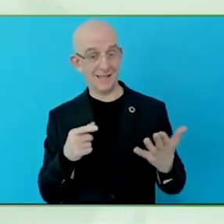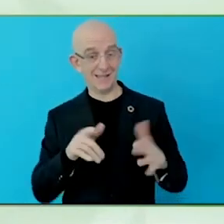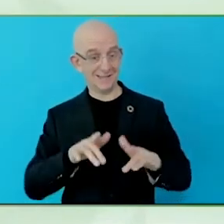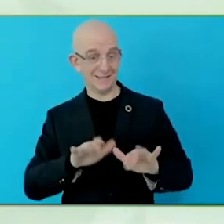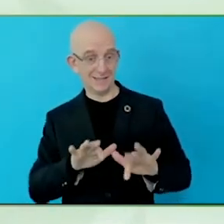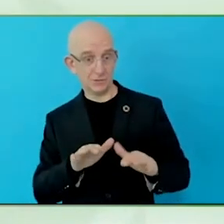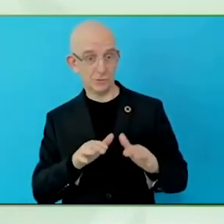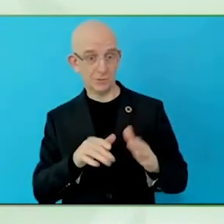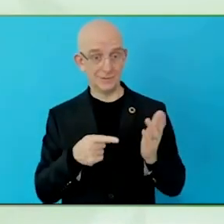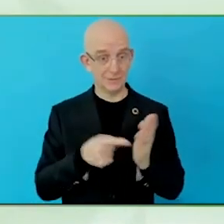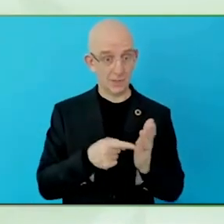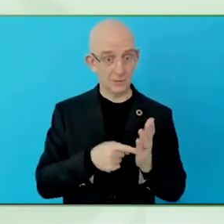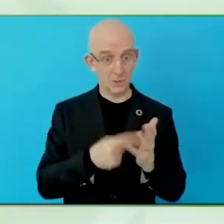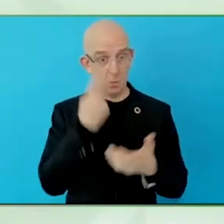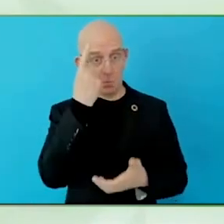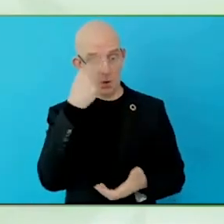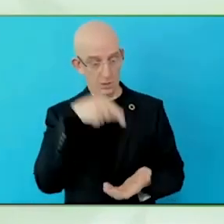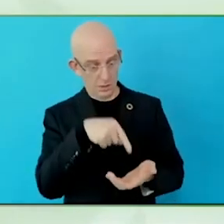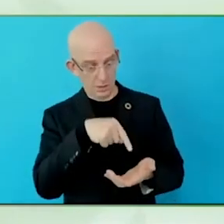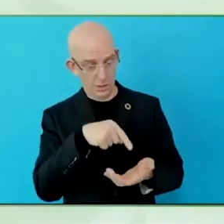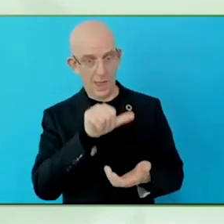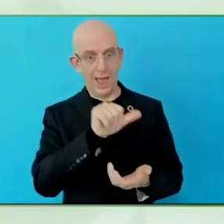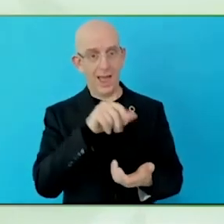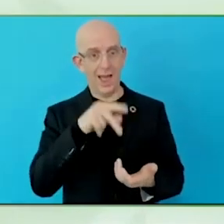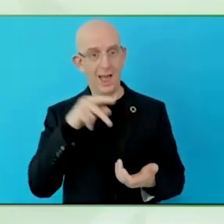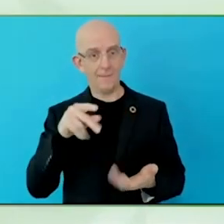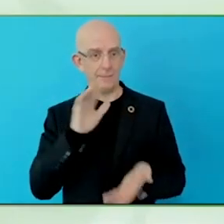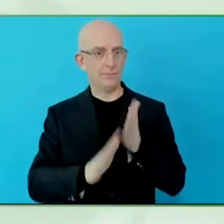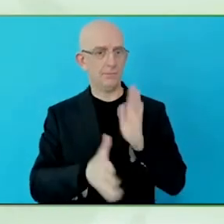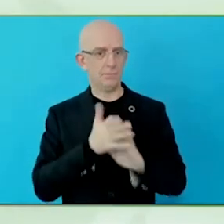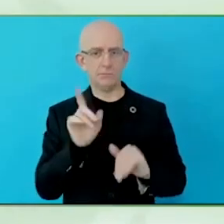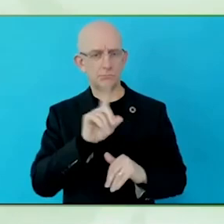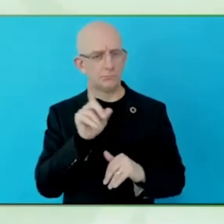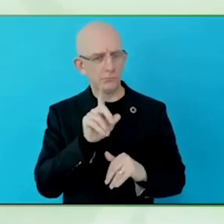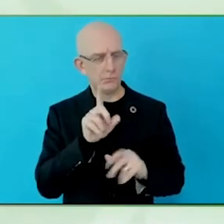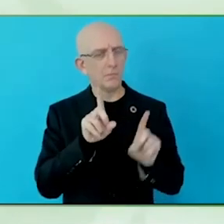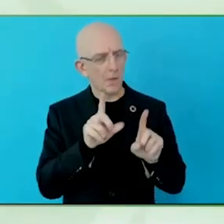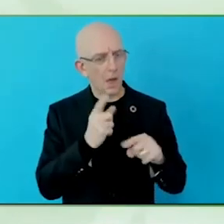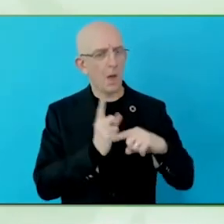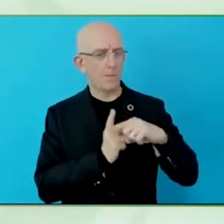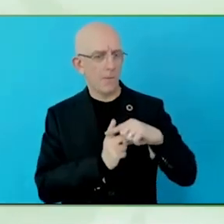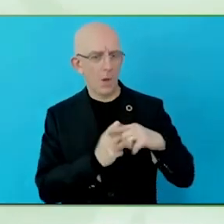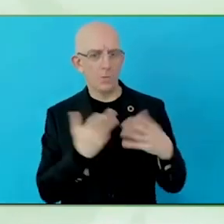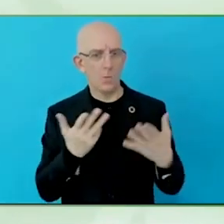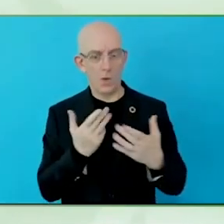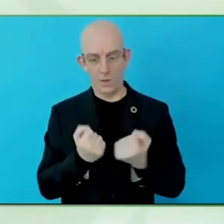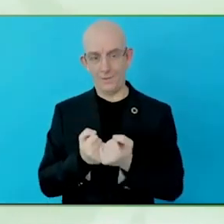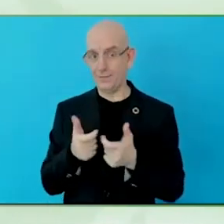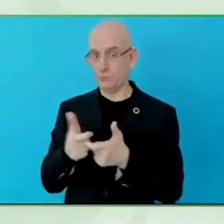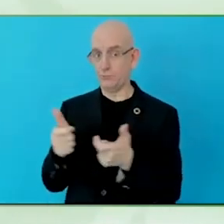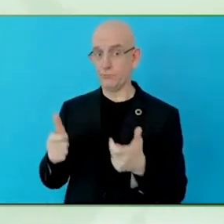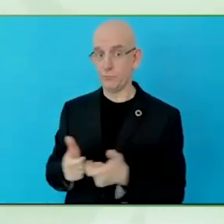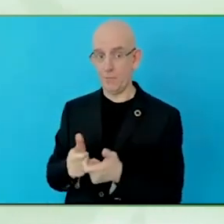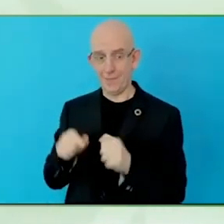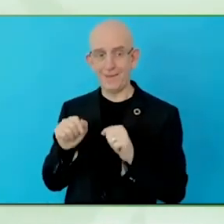simple products available and accessible to the people in the remote area, or having difficulties to access them.